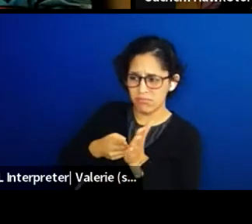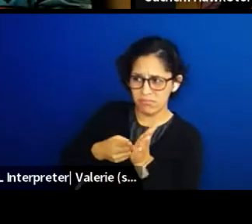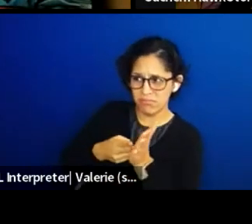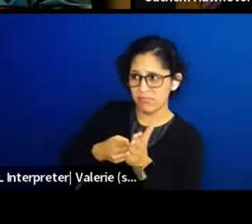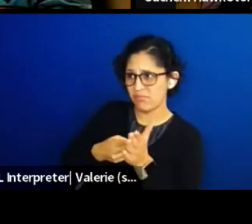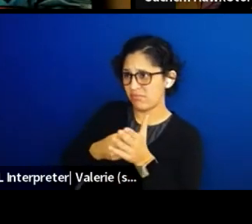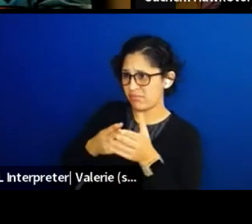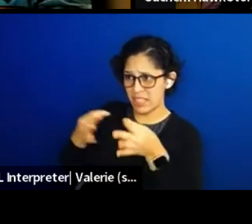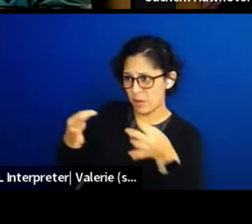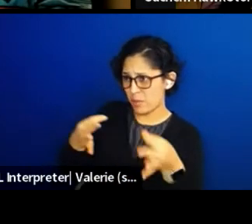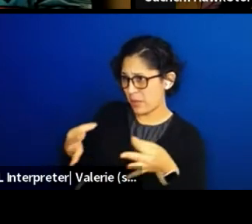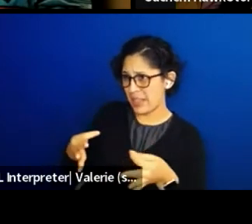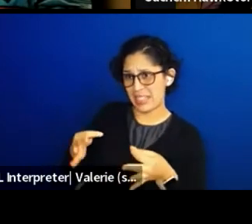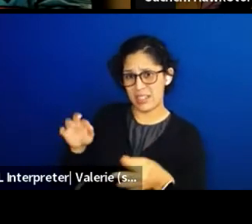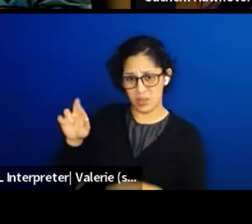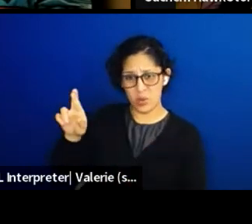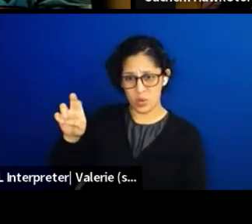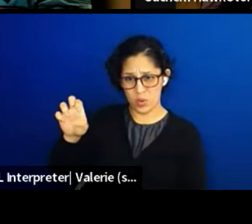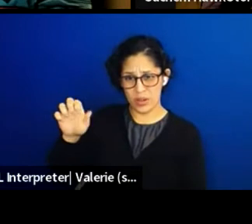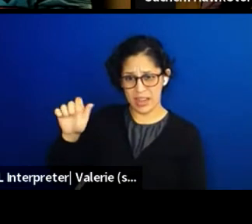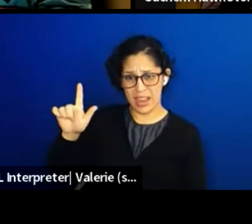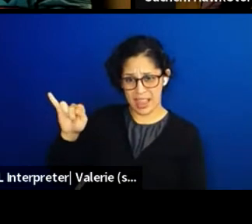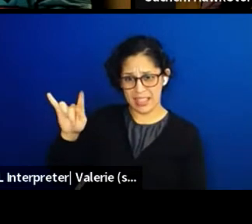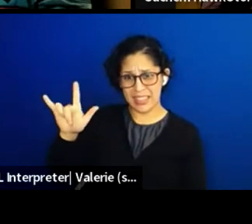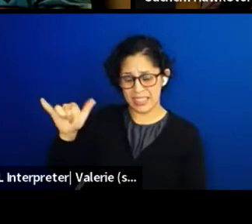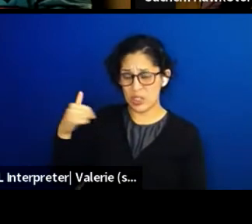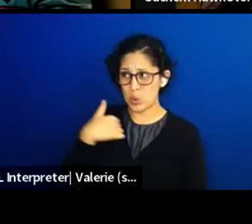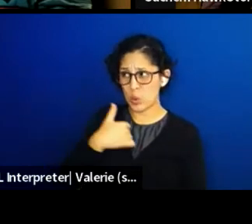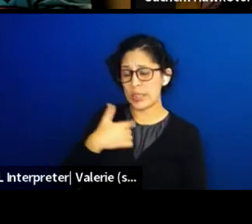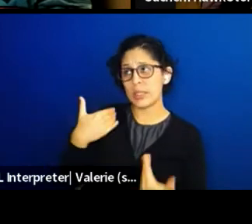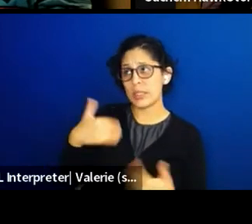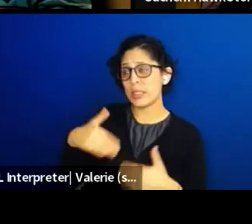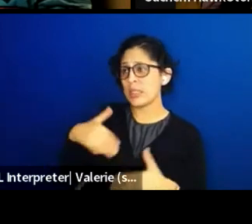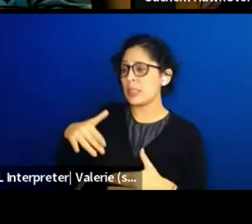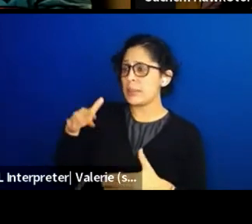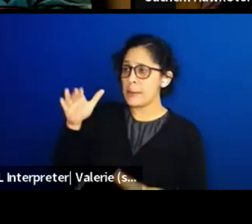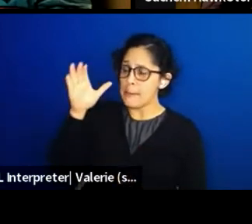we as witnesses to it, now we can say we don't know.